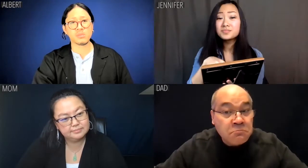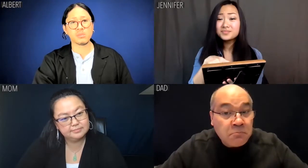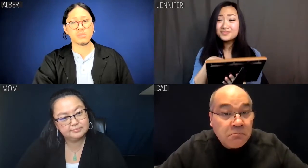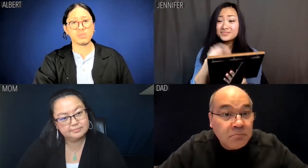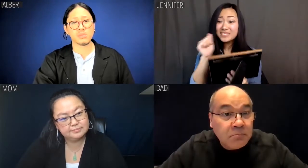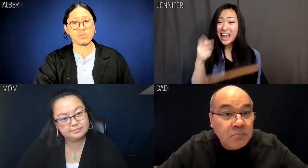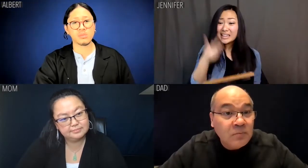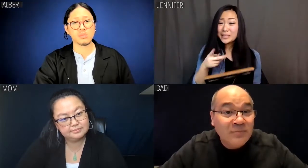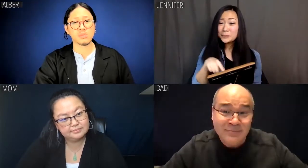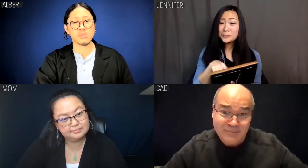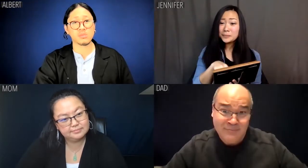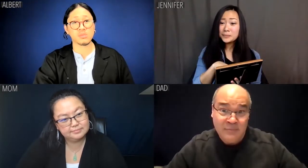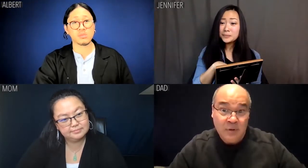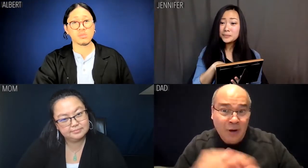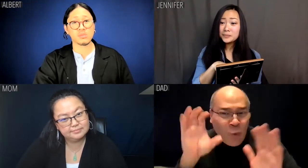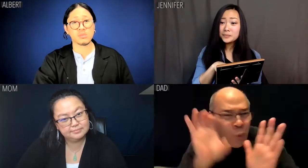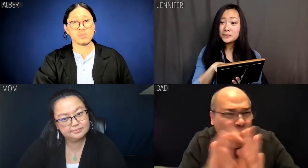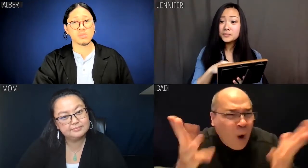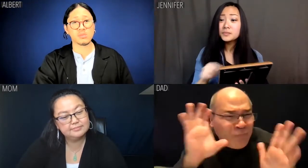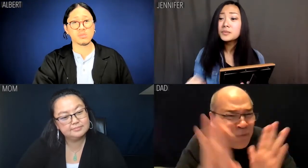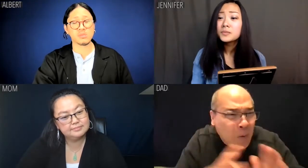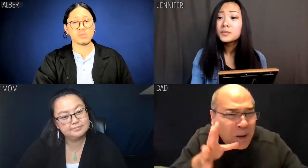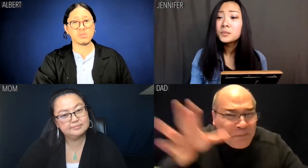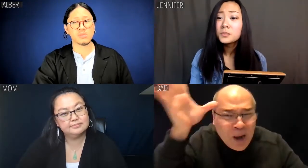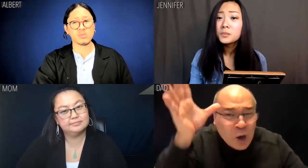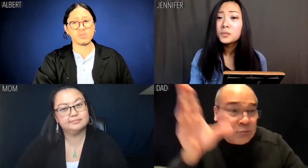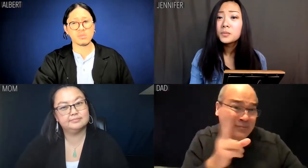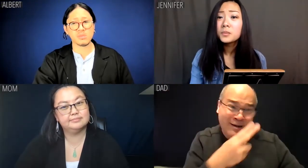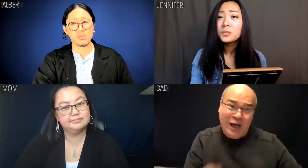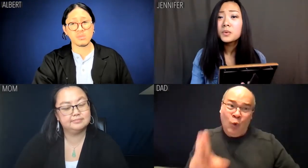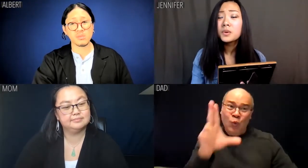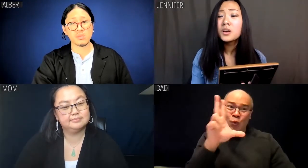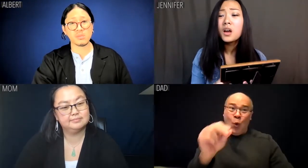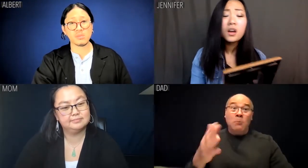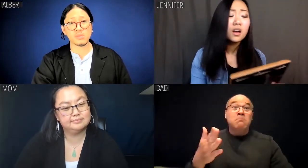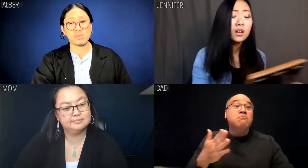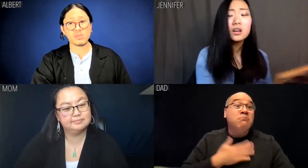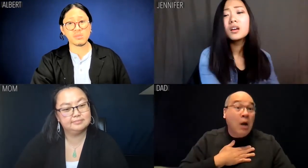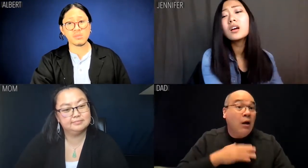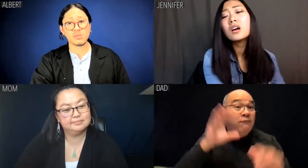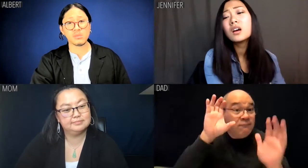Jennifer: Can I keep this? Dad: What, the photo of my parents? Hell, no, that's my photo.